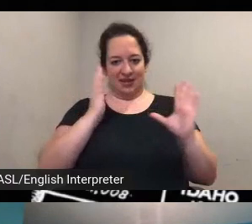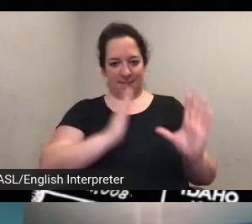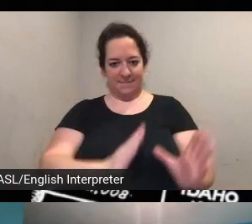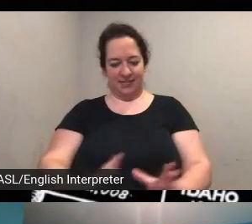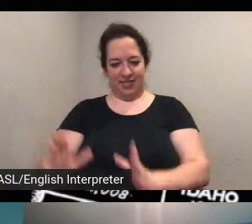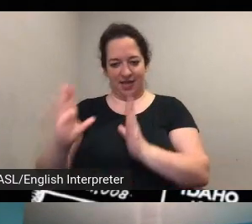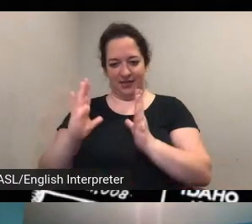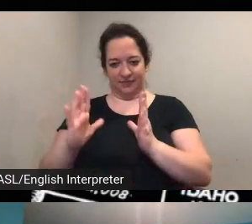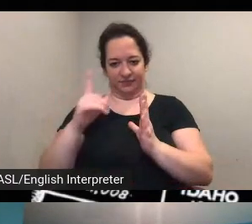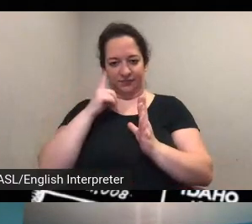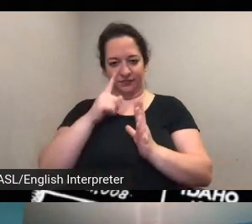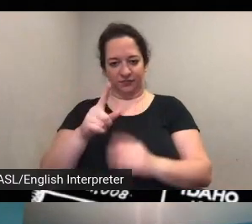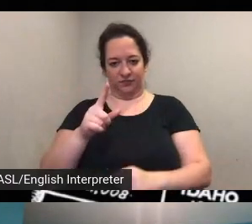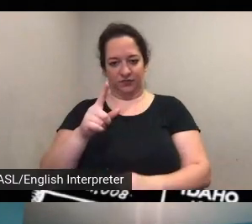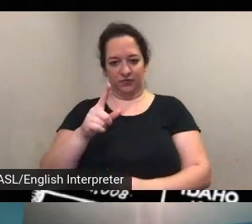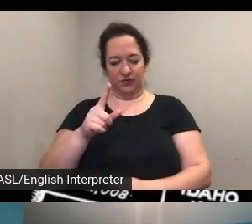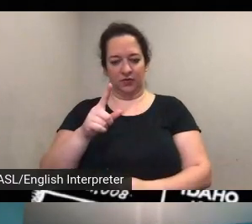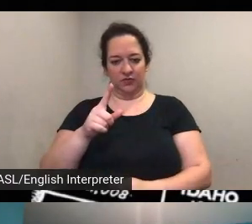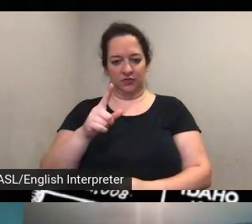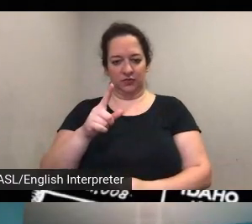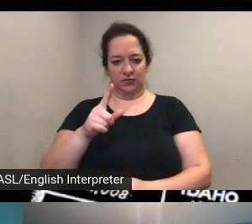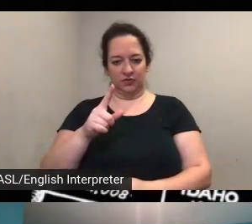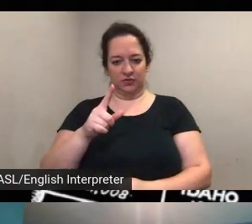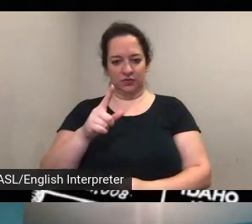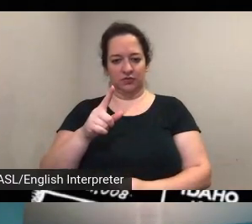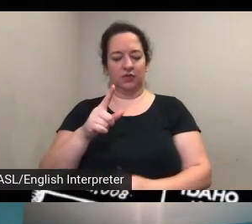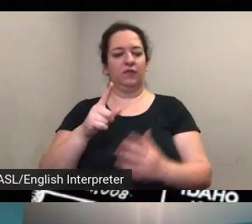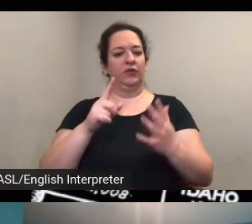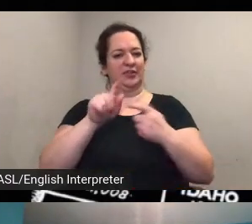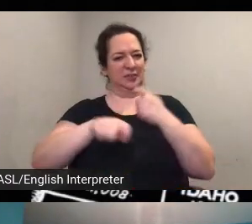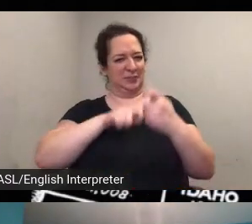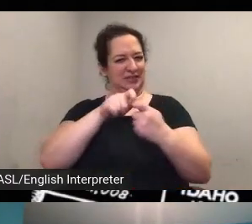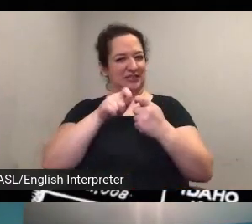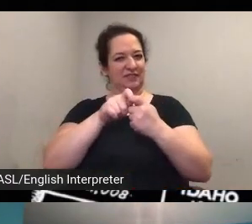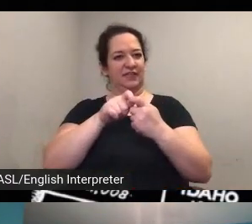for crowds specific outreach for crowd sourcing